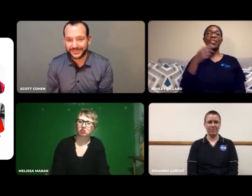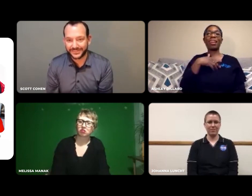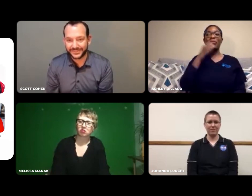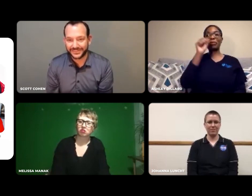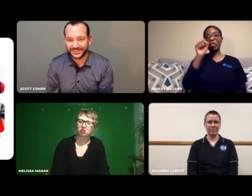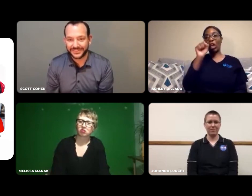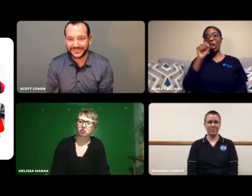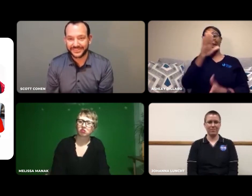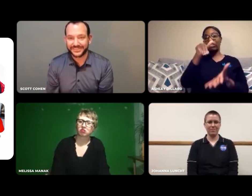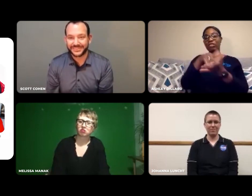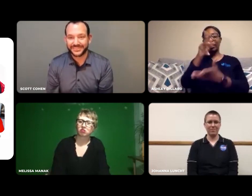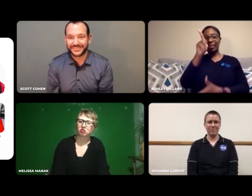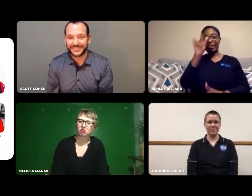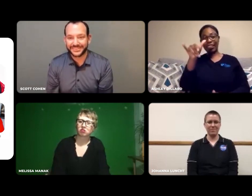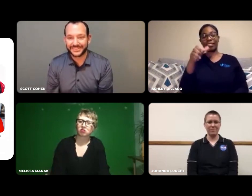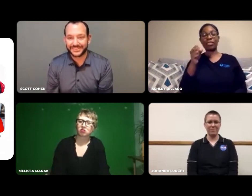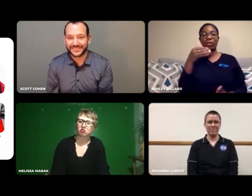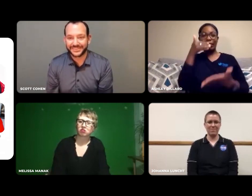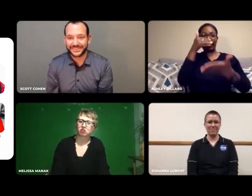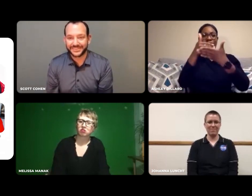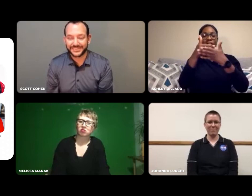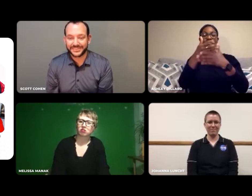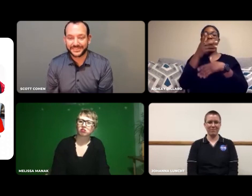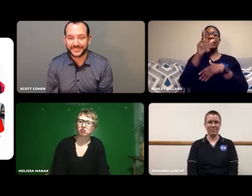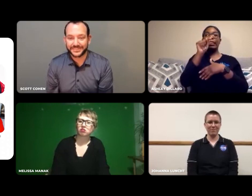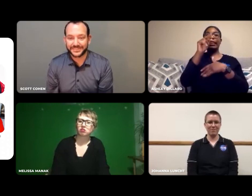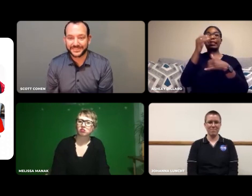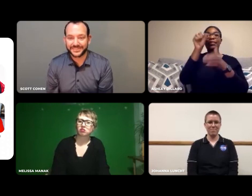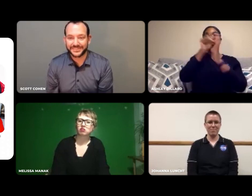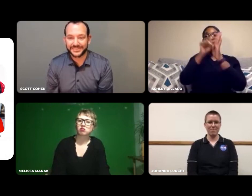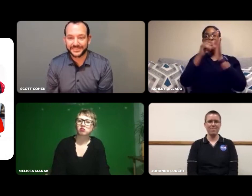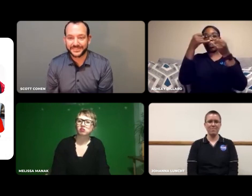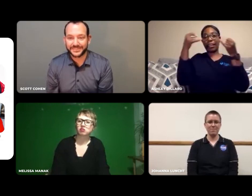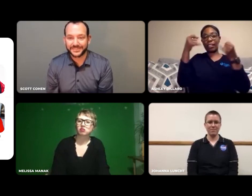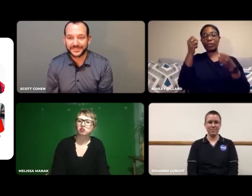It's the southern part of Kentucky, near Kansas.